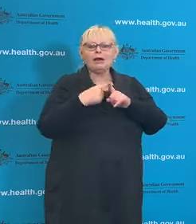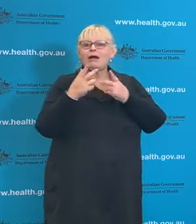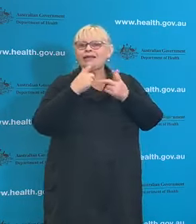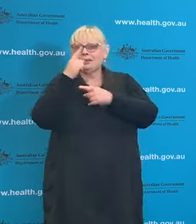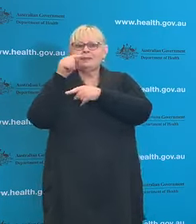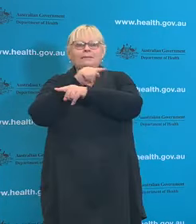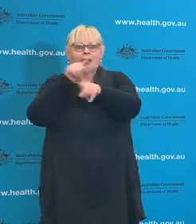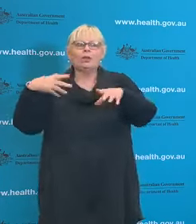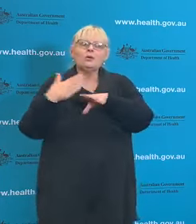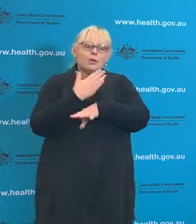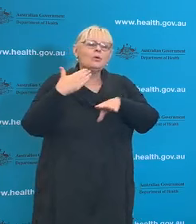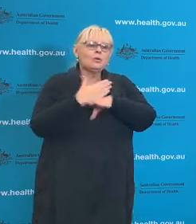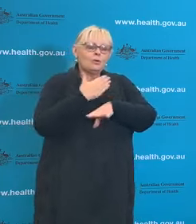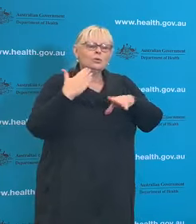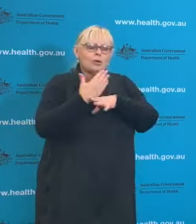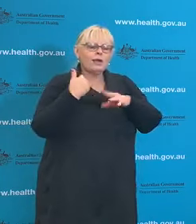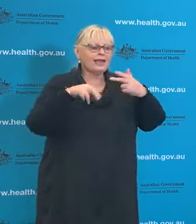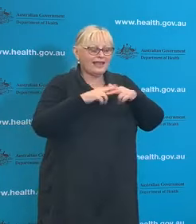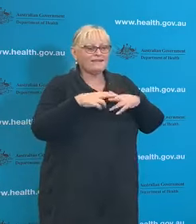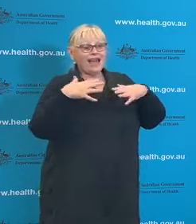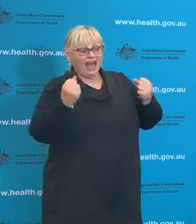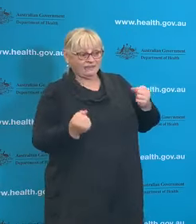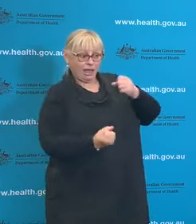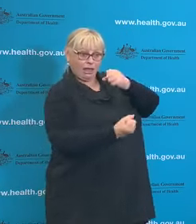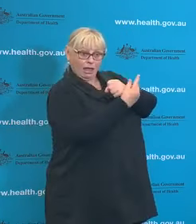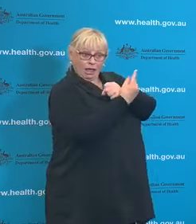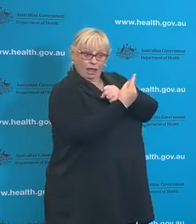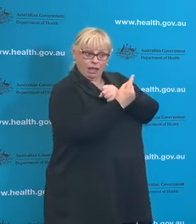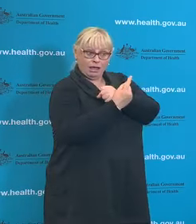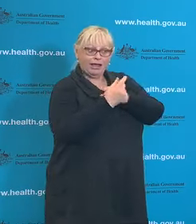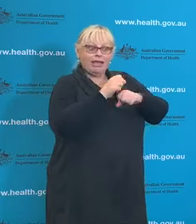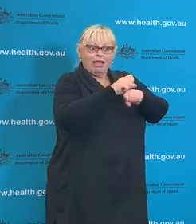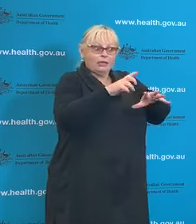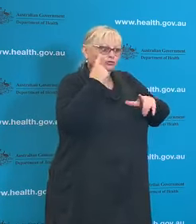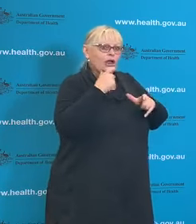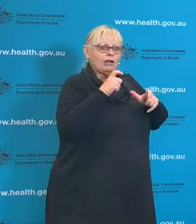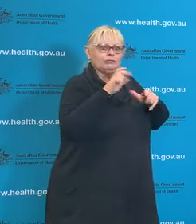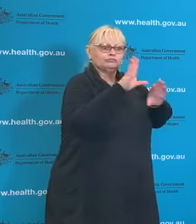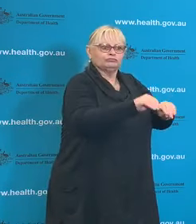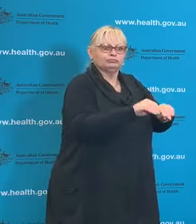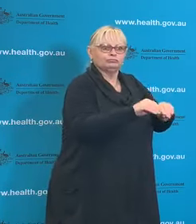health officials, if there is to be transmission, then we should be able to address it.